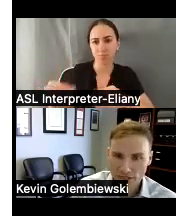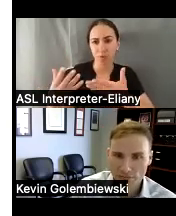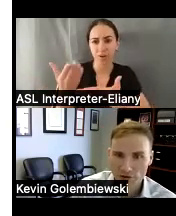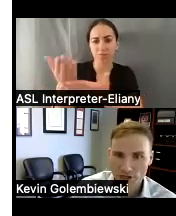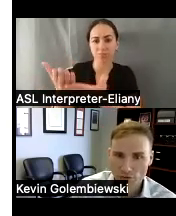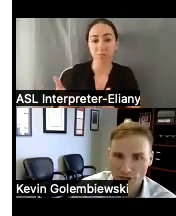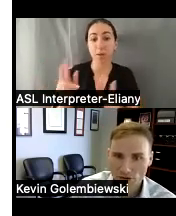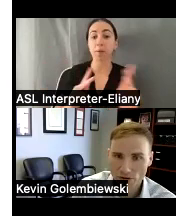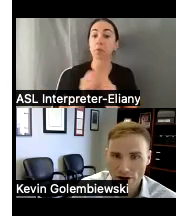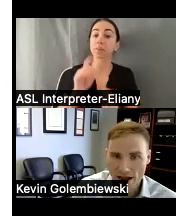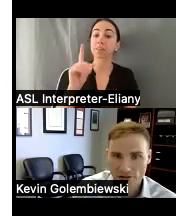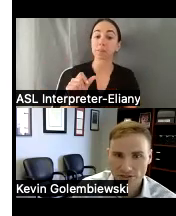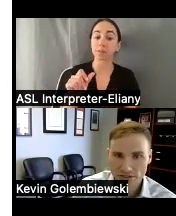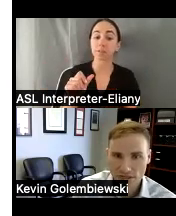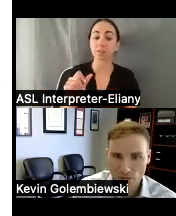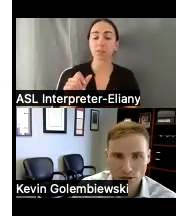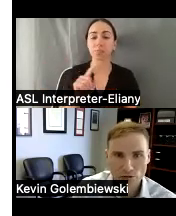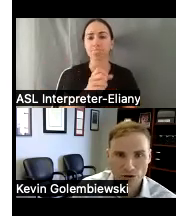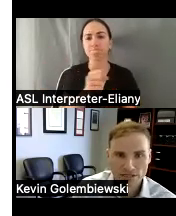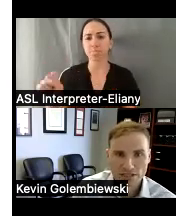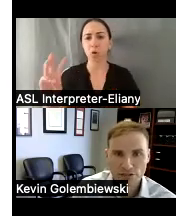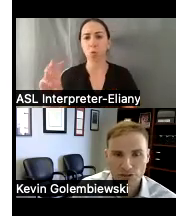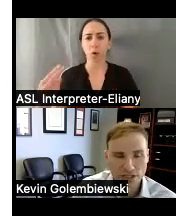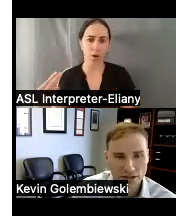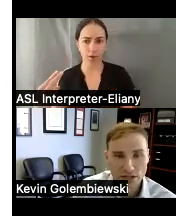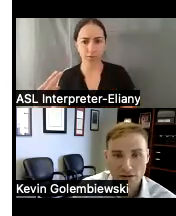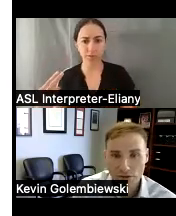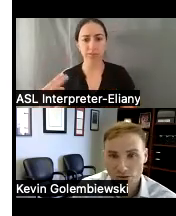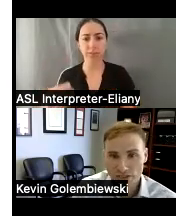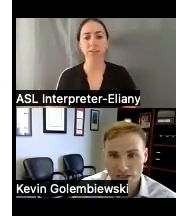with disabilities were being warehoused in the Willowbrook institution and being abused